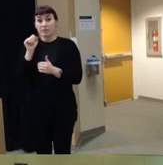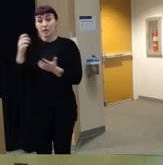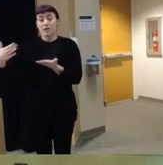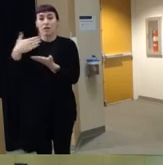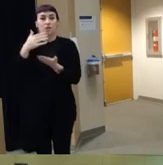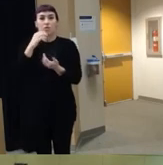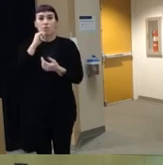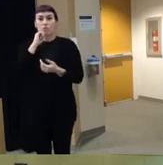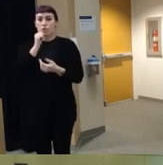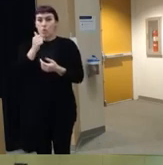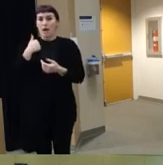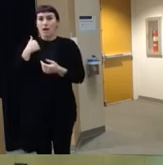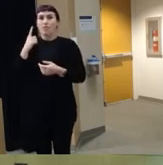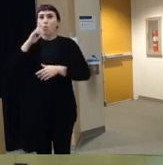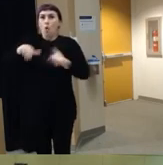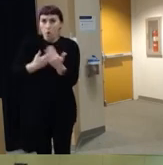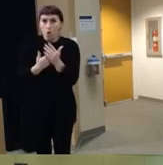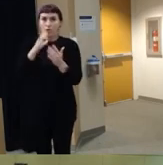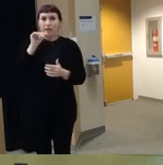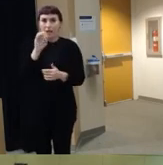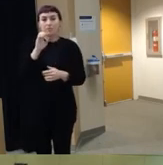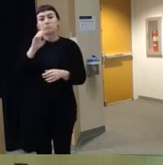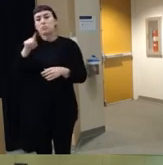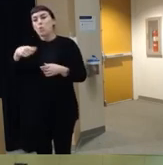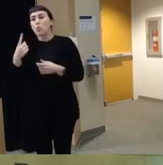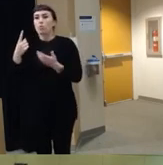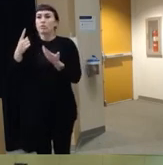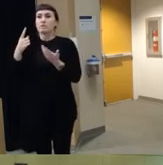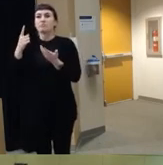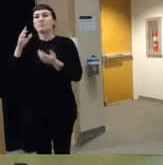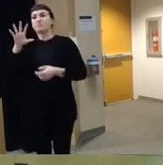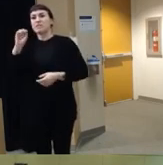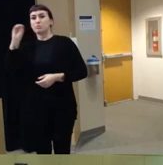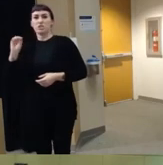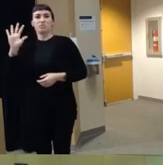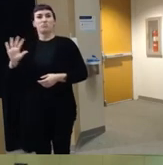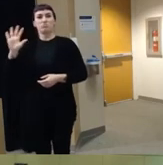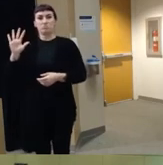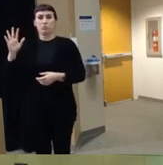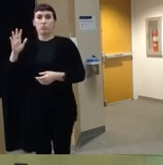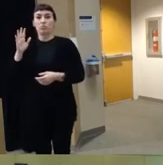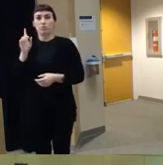this data for all of the cases we only had um data for roughly 50% um of cases had information